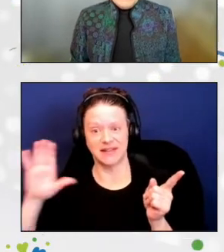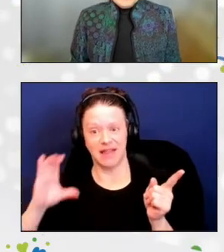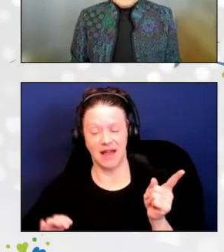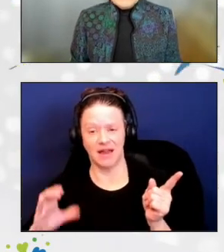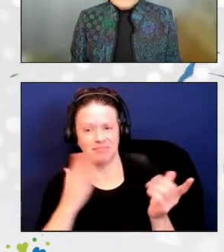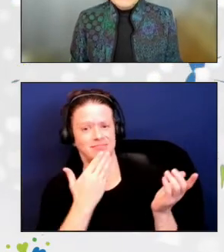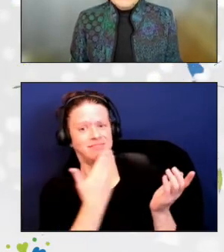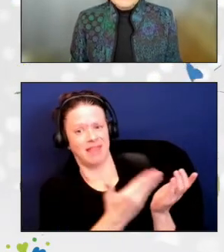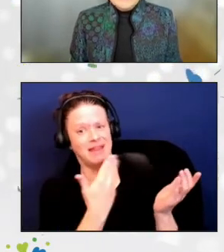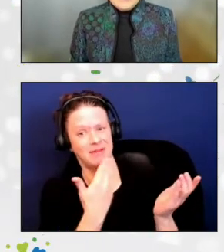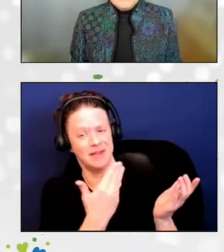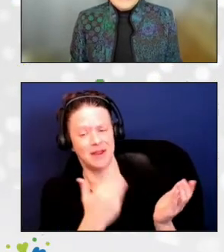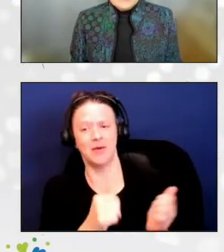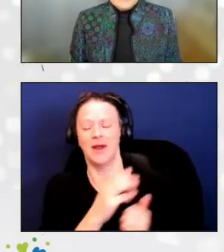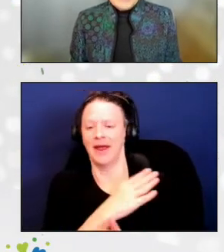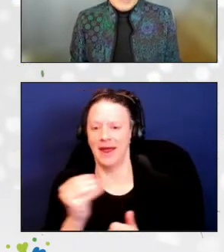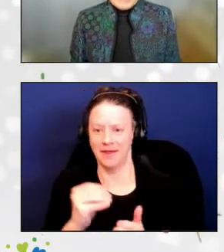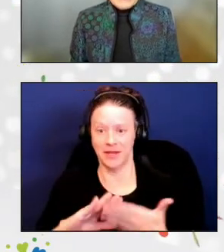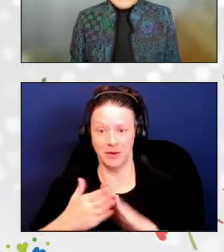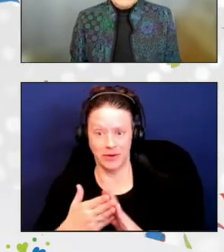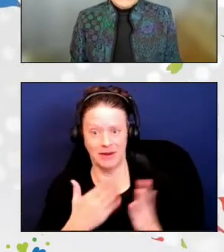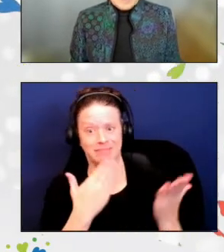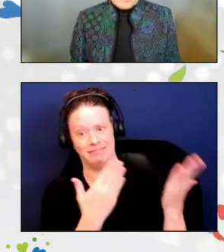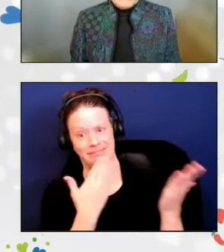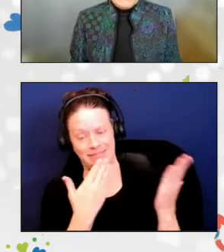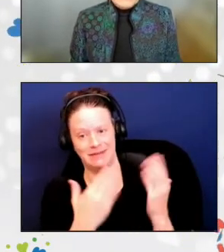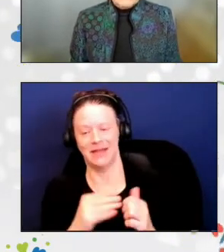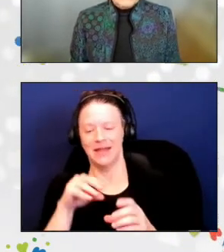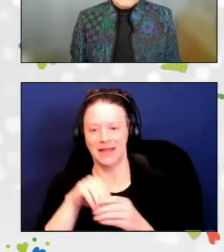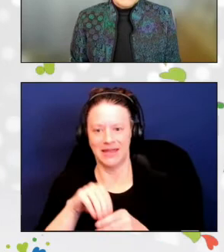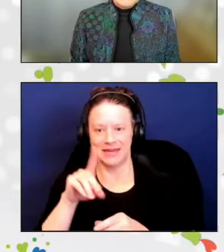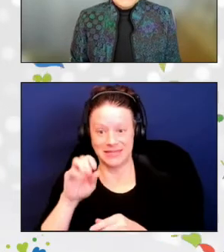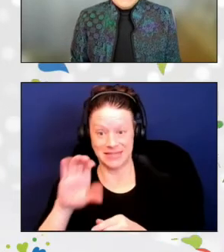and was featured in the local Iowa papers in December of last year.